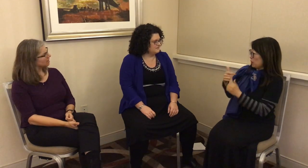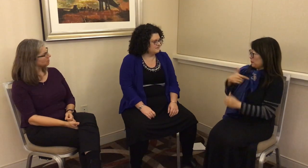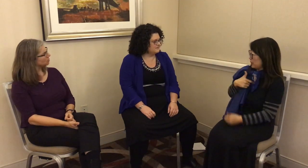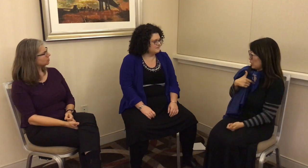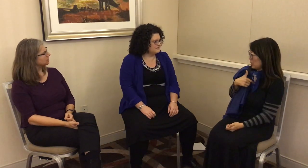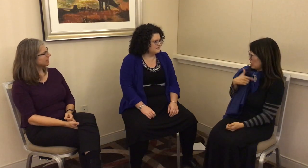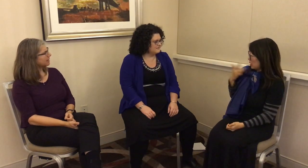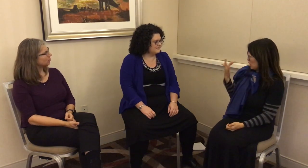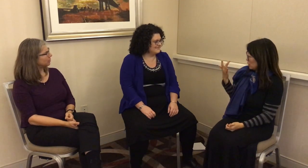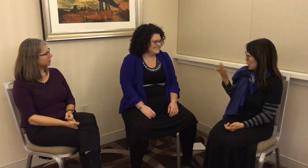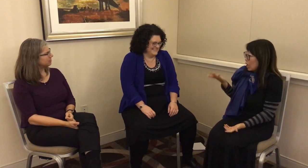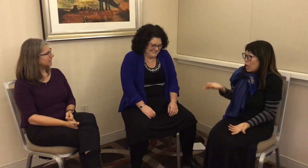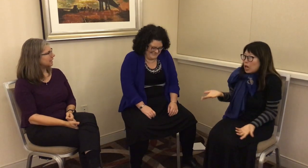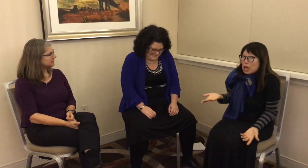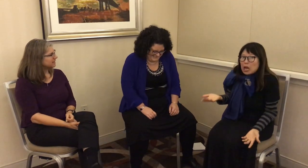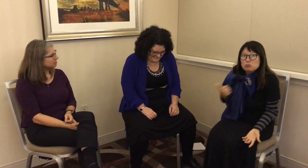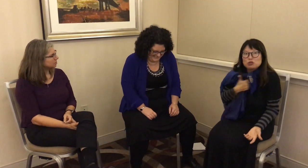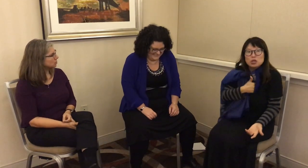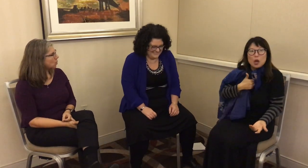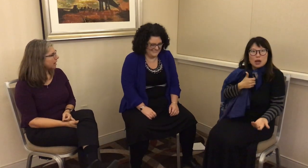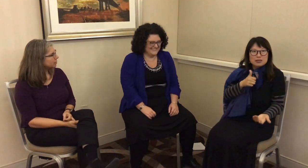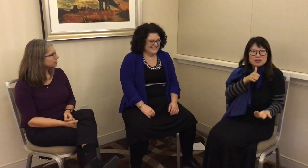say, “You don’t sign that way with me,” as a deaf person. Why are you signing that